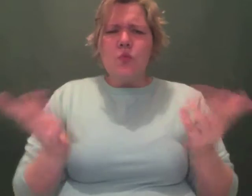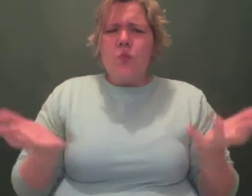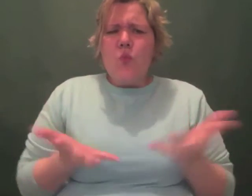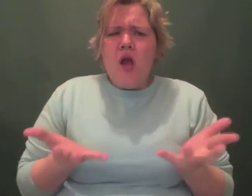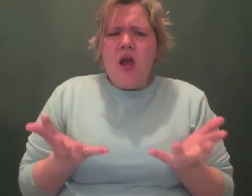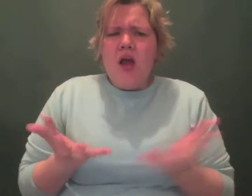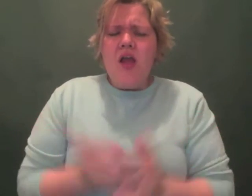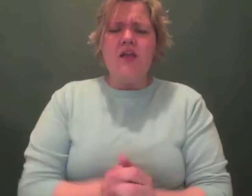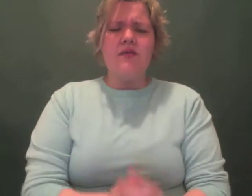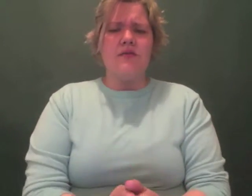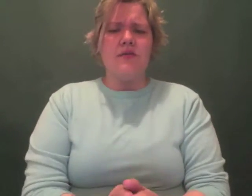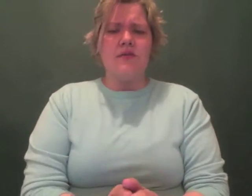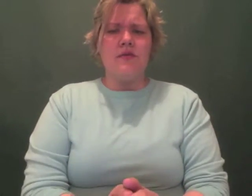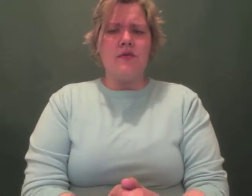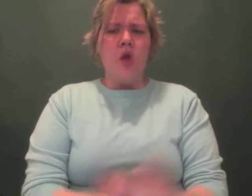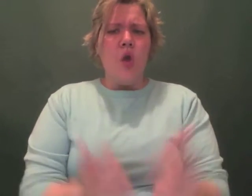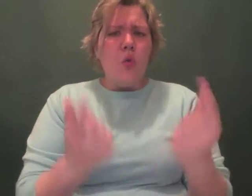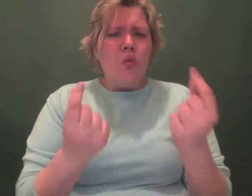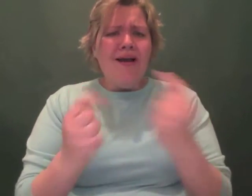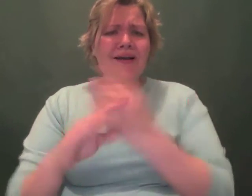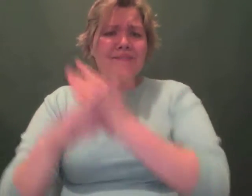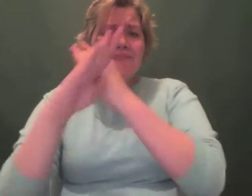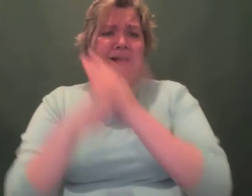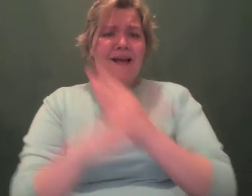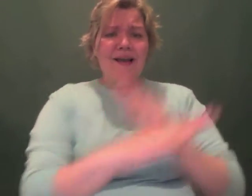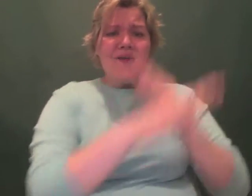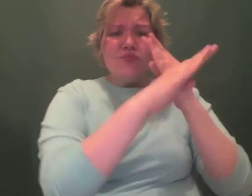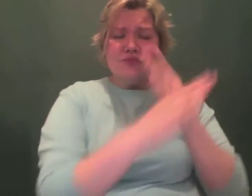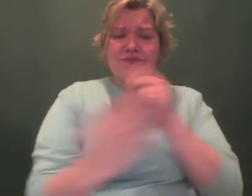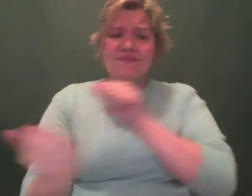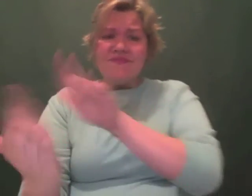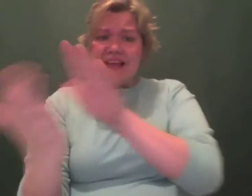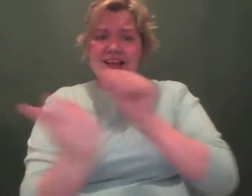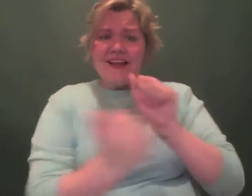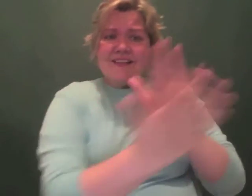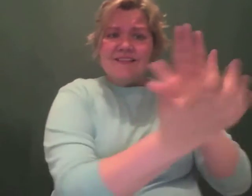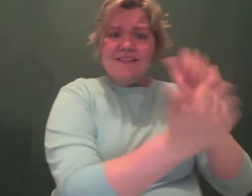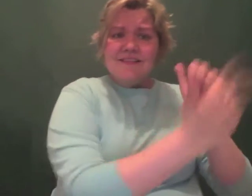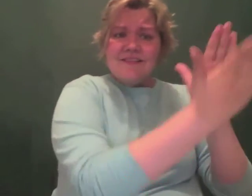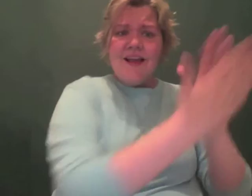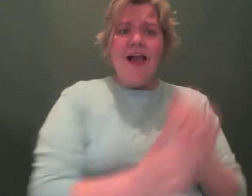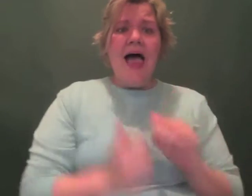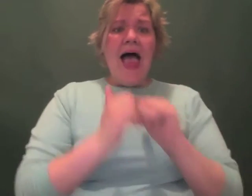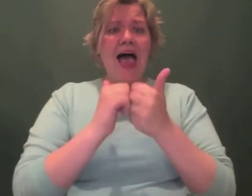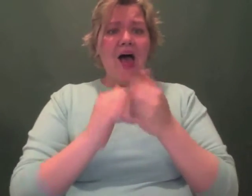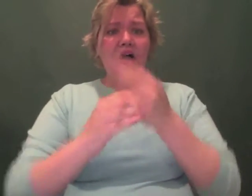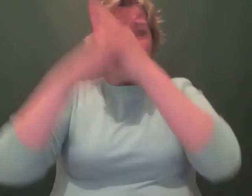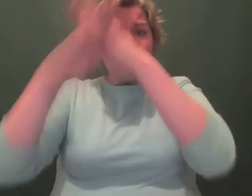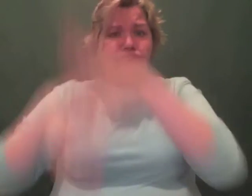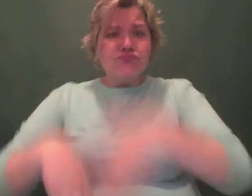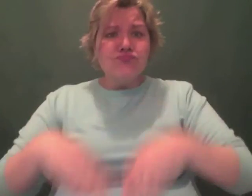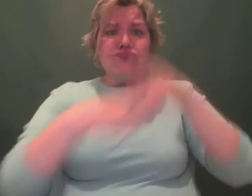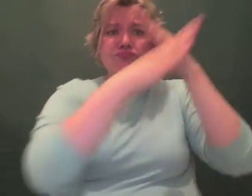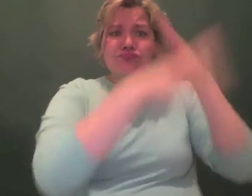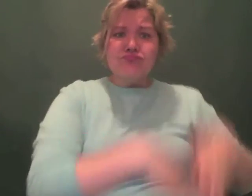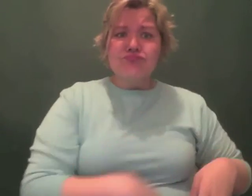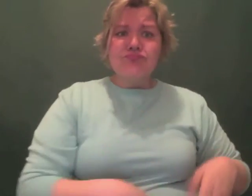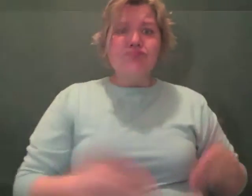What are the barriers you've had to face and how have you overcome them?